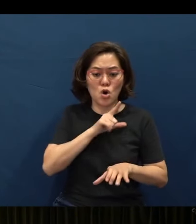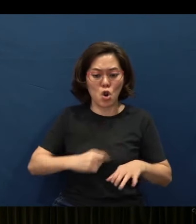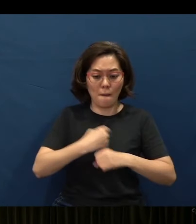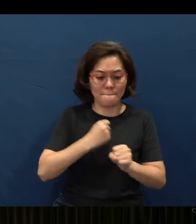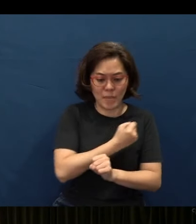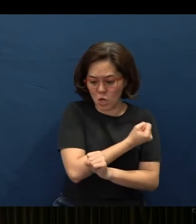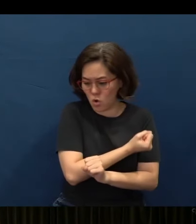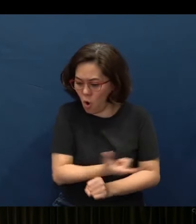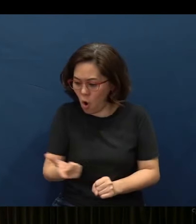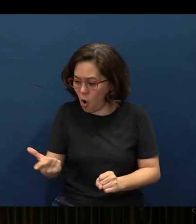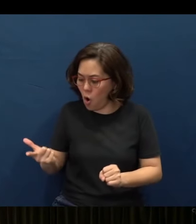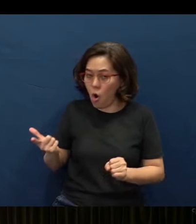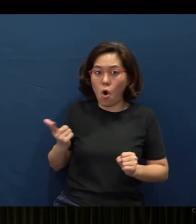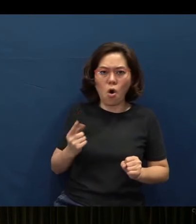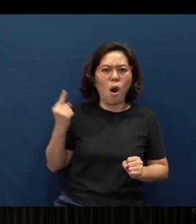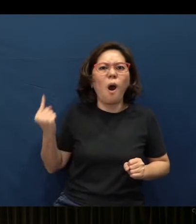Always true.